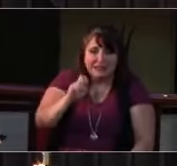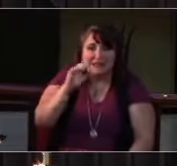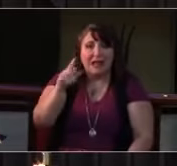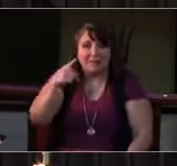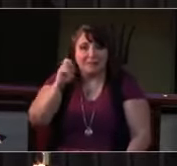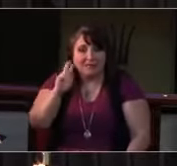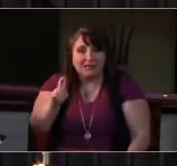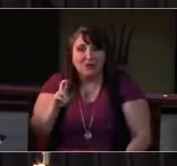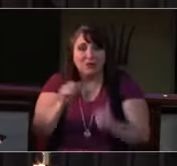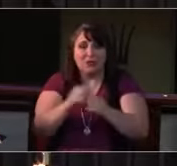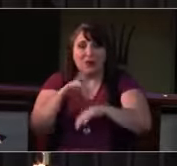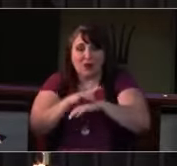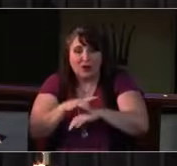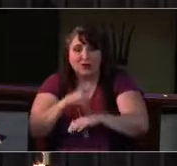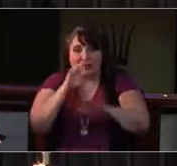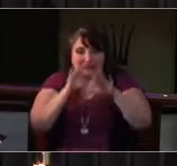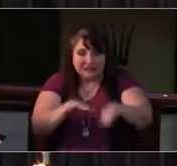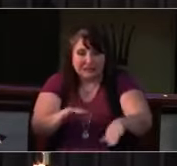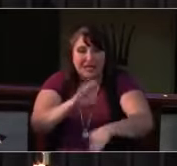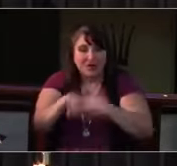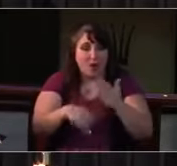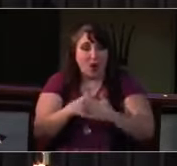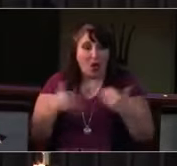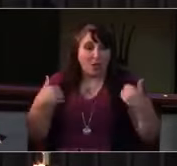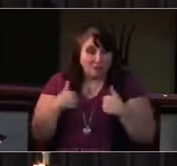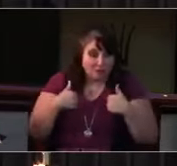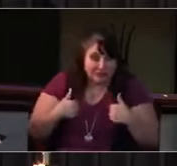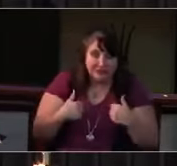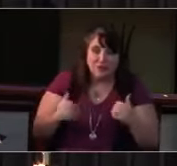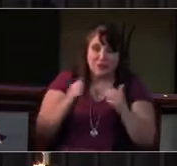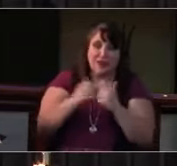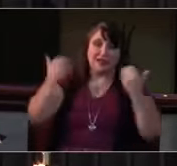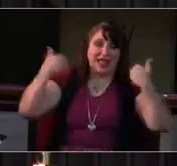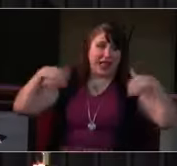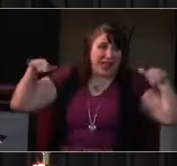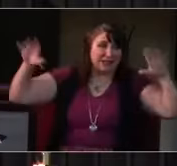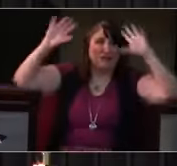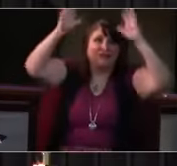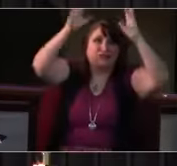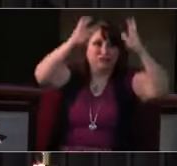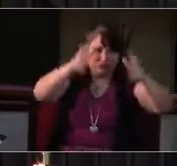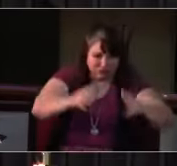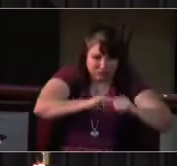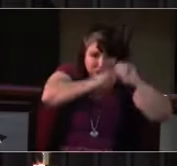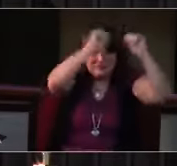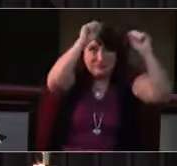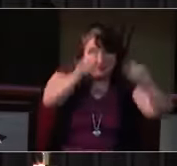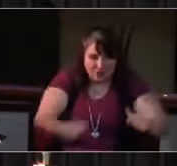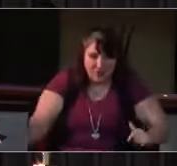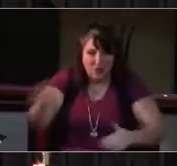It is indeed right, our duty and our joy that we should at all times and in all places